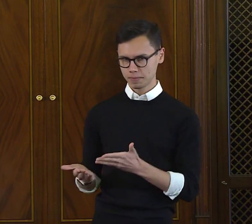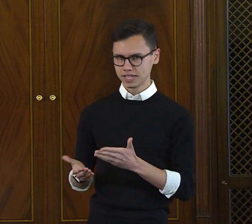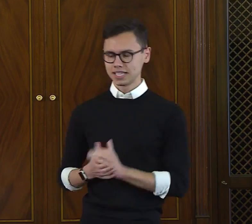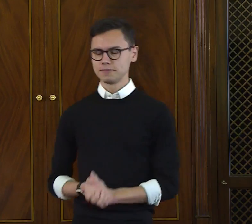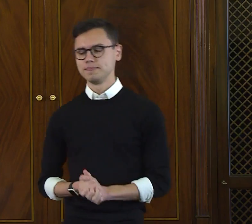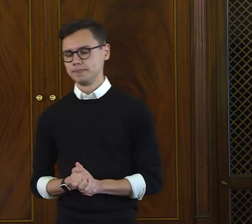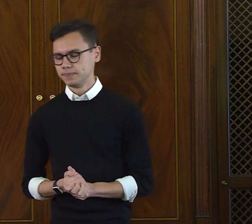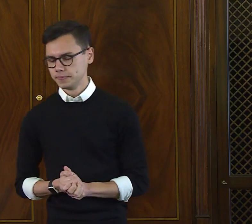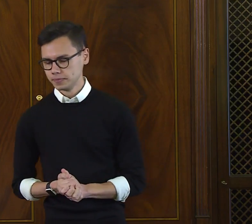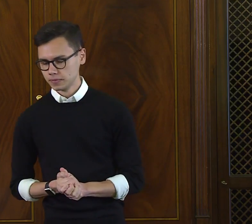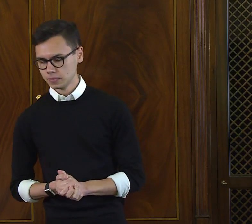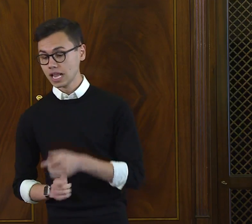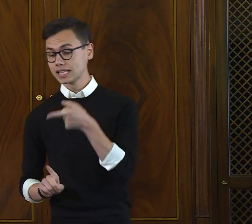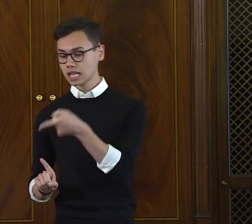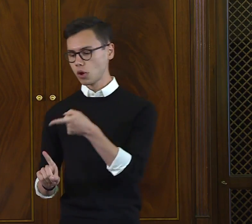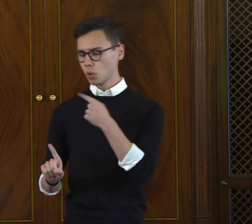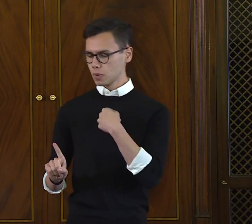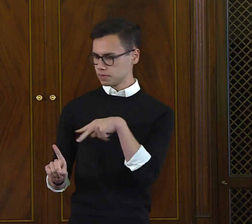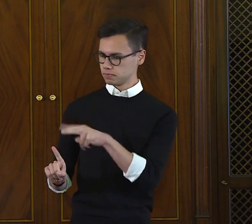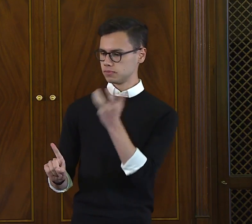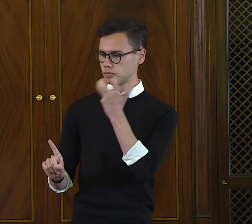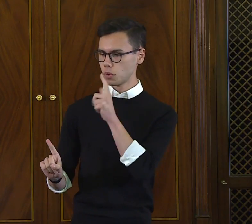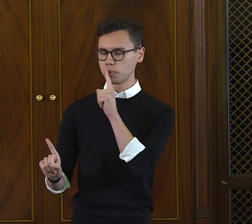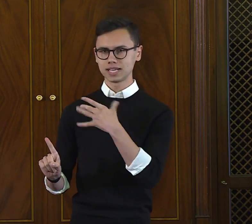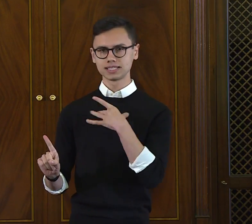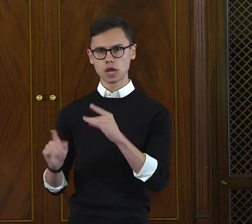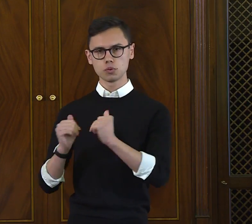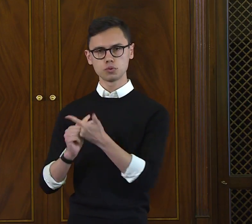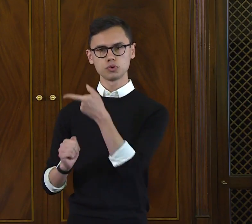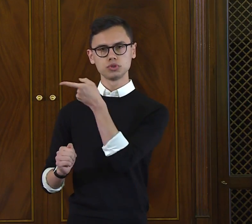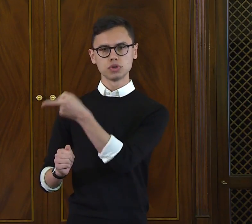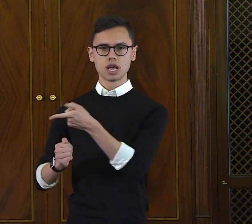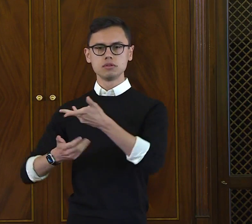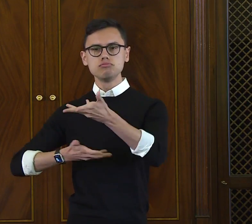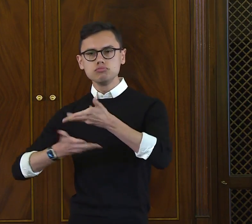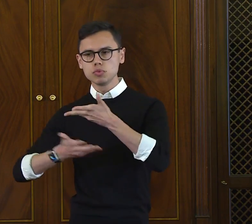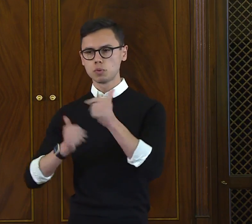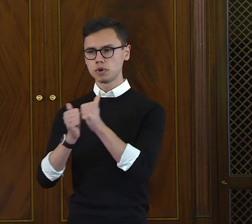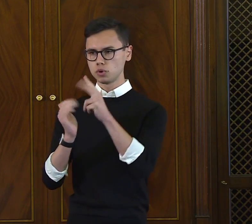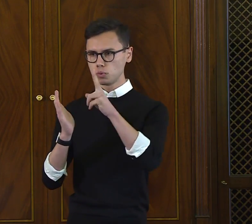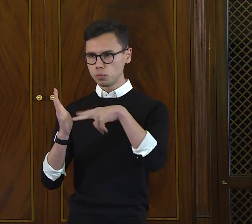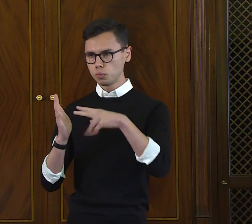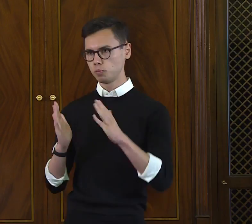to get whatever he wants, including the orphans' enormous fortune.